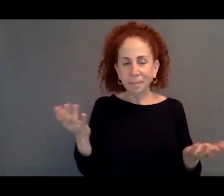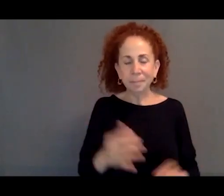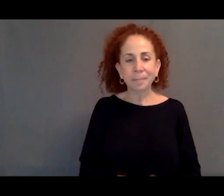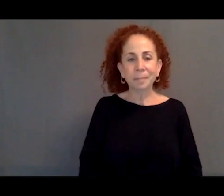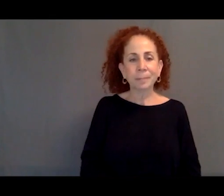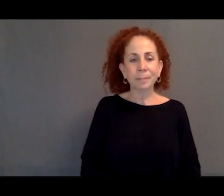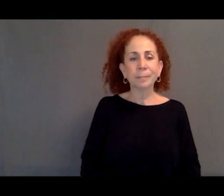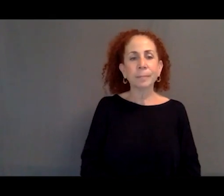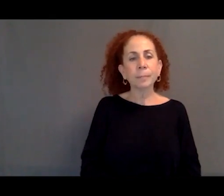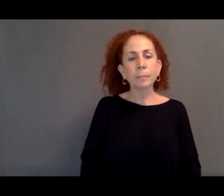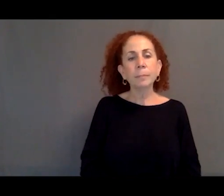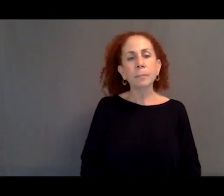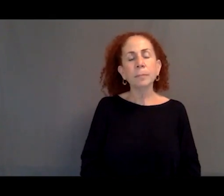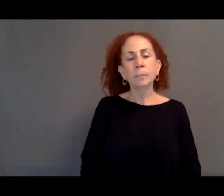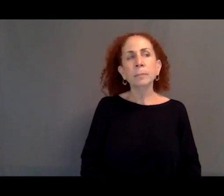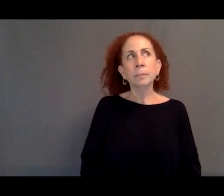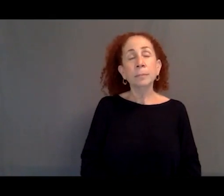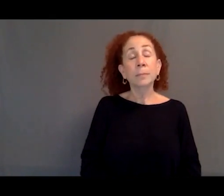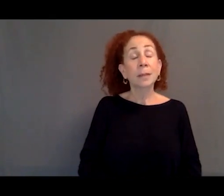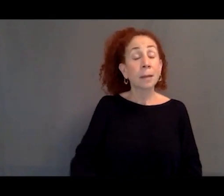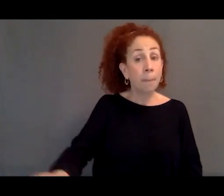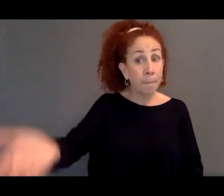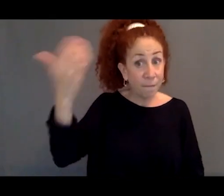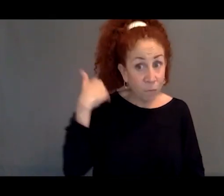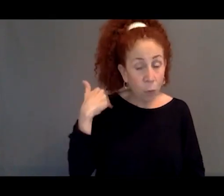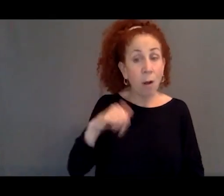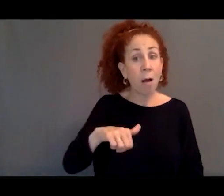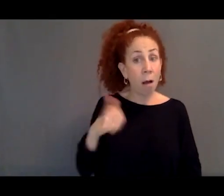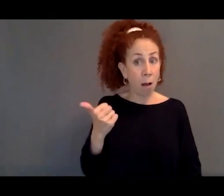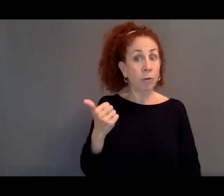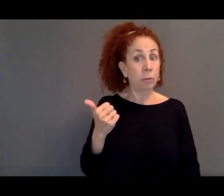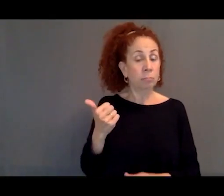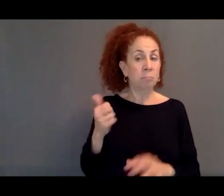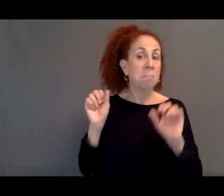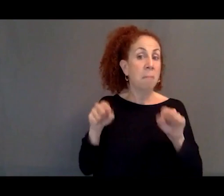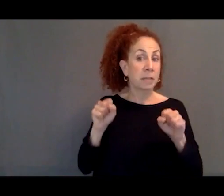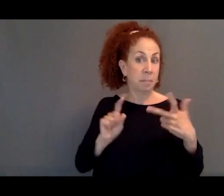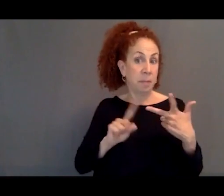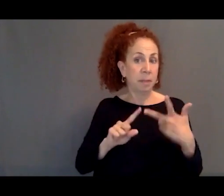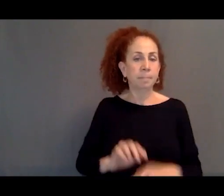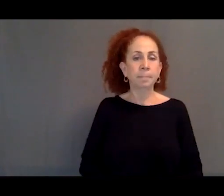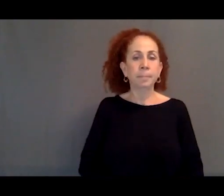There is a way and has in the past worked that, if you have ties to the United States,